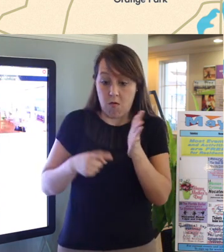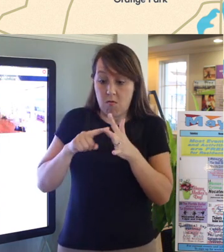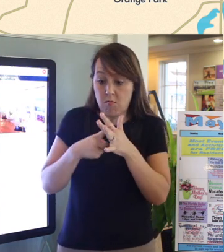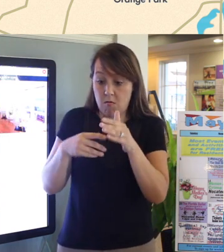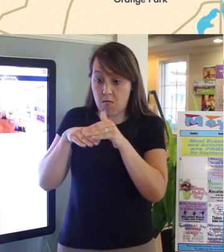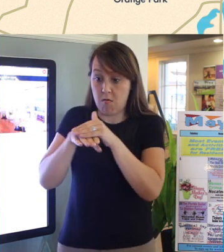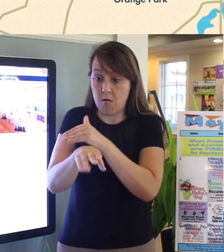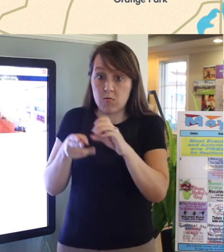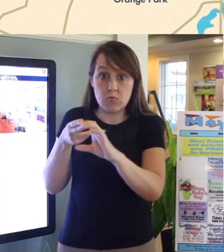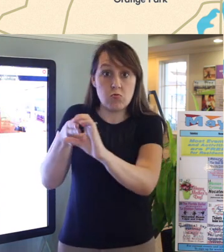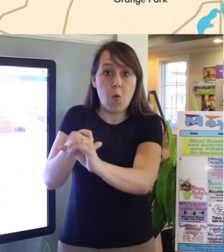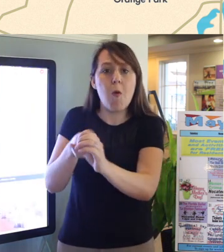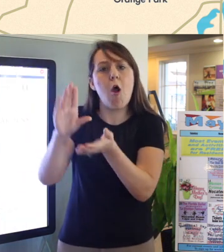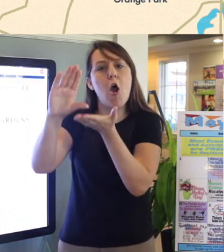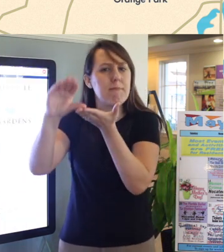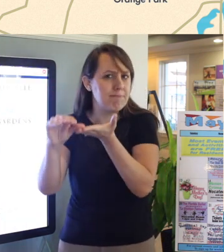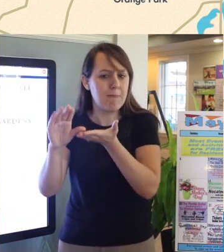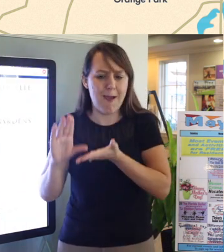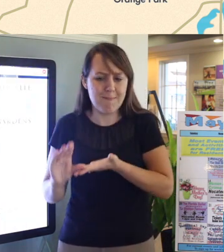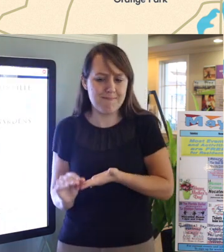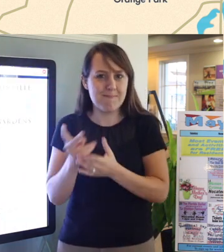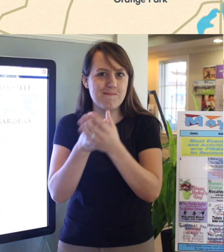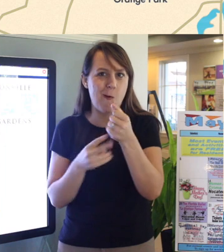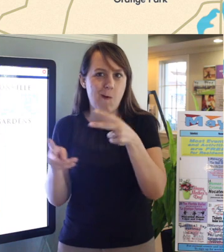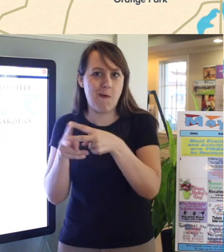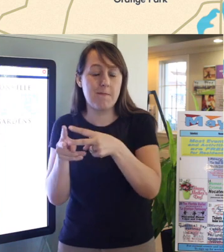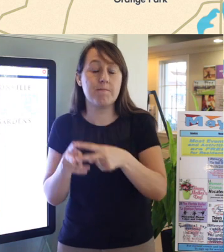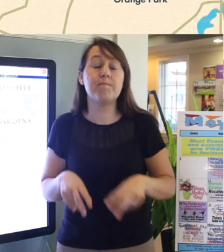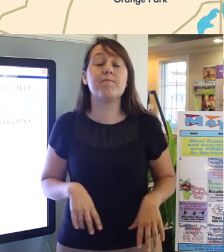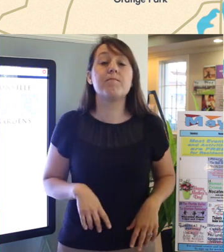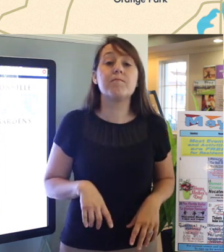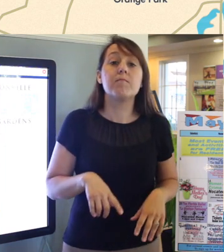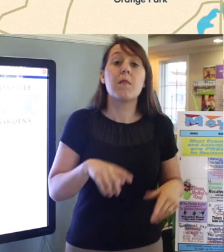We also have a partnership with the Jacksonville Zoo.